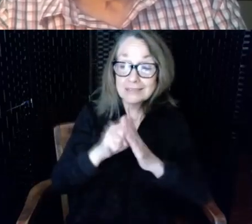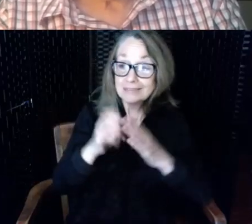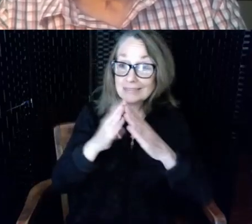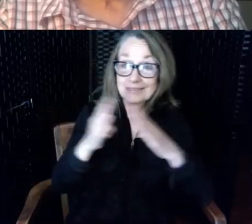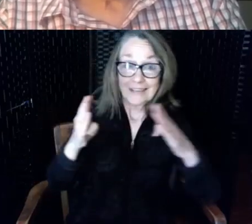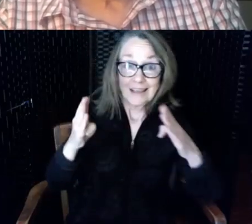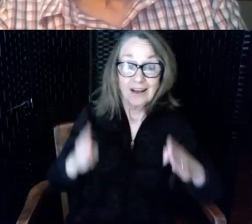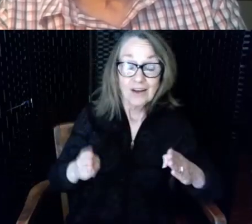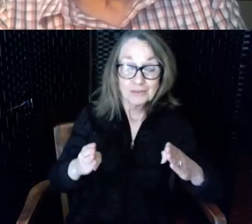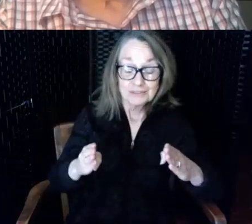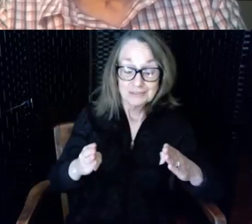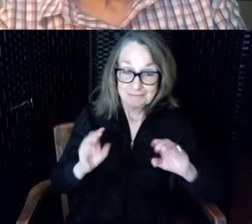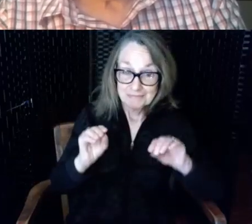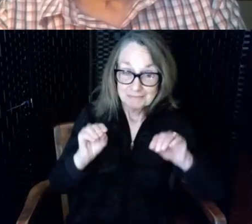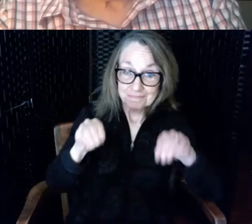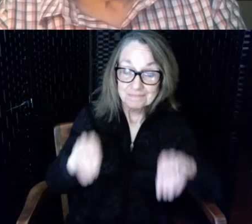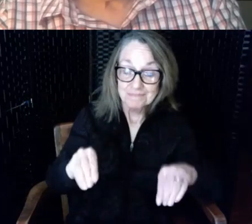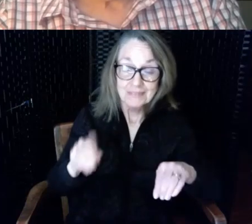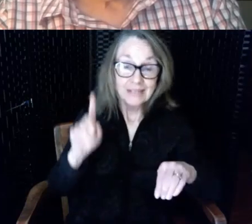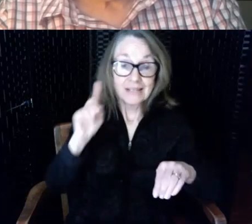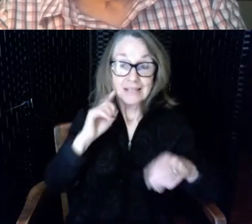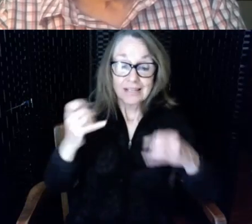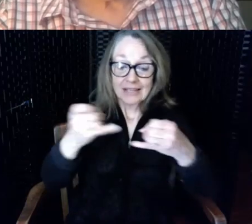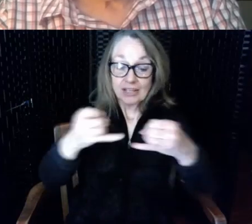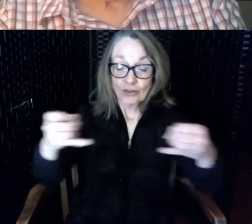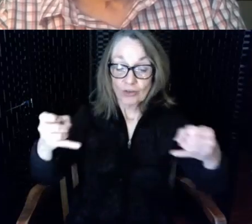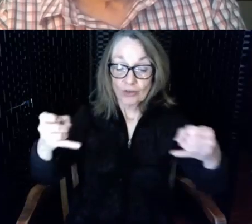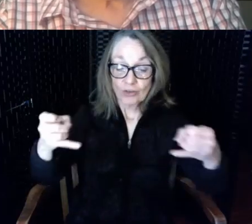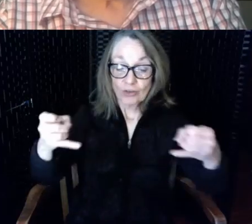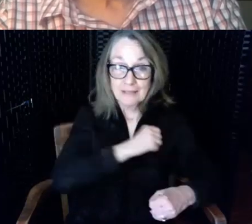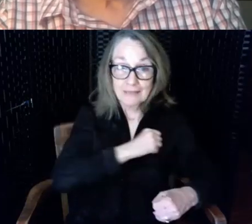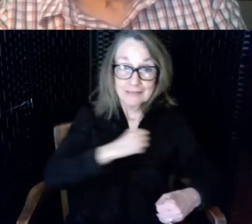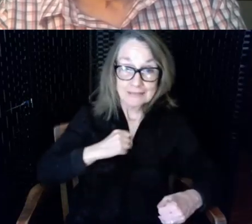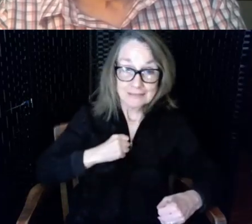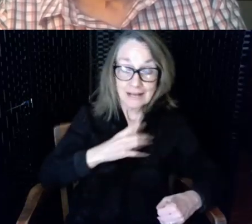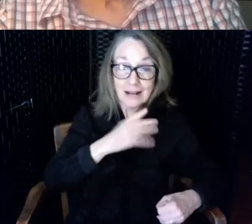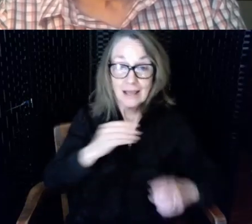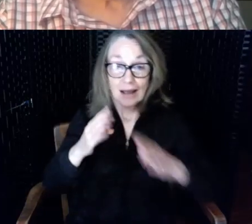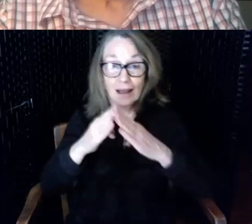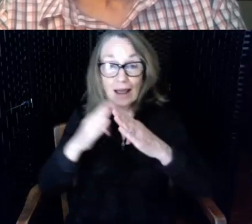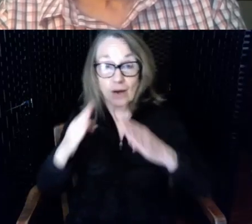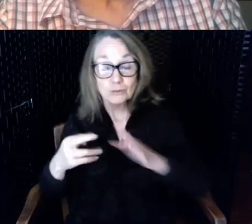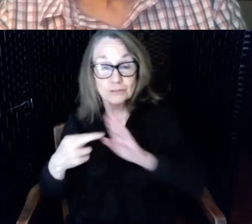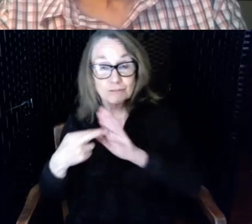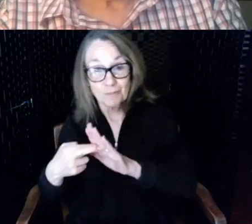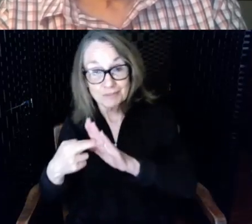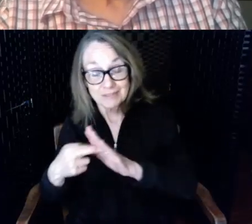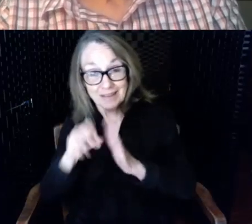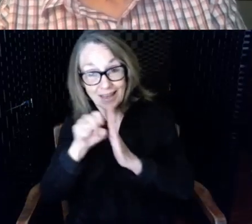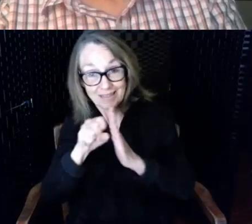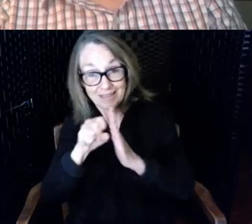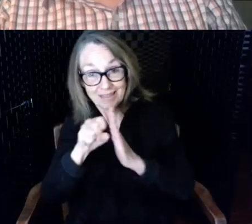the legislative floors of the Senate and a House of Representatives the